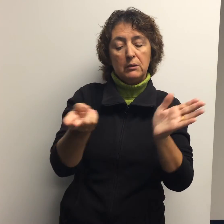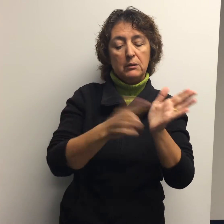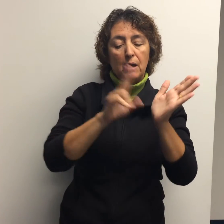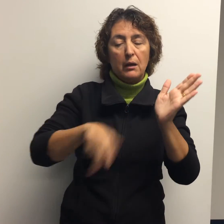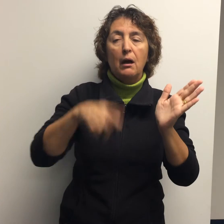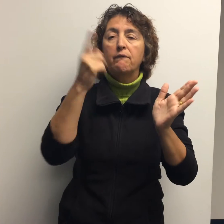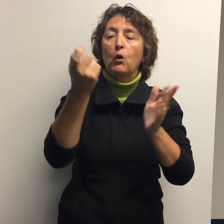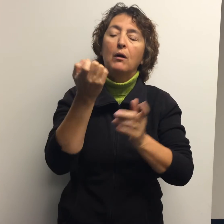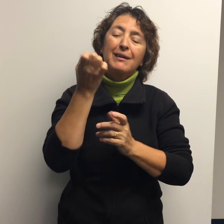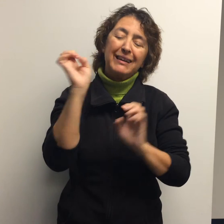alerts.